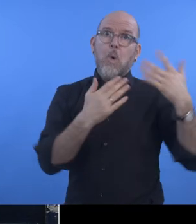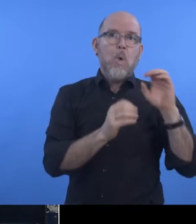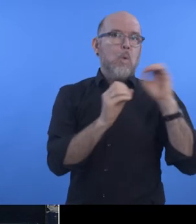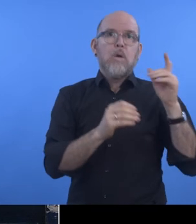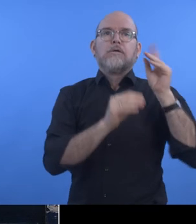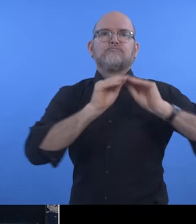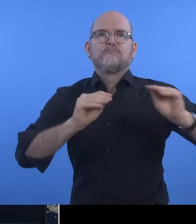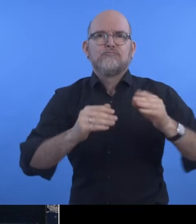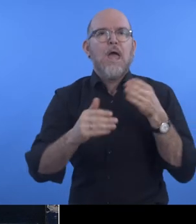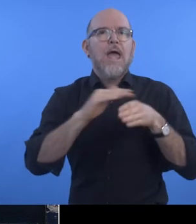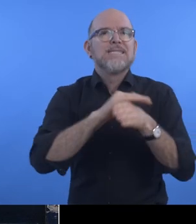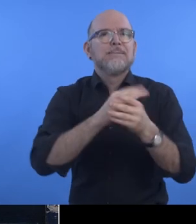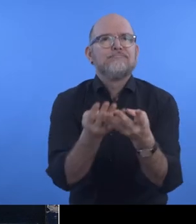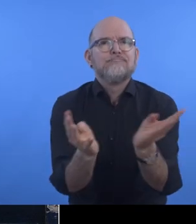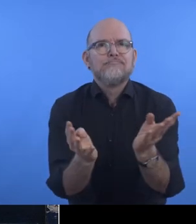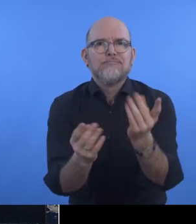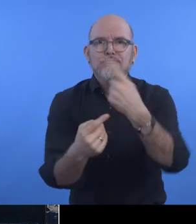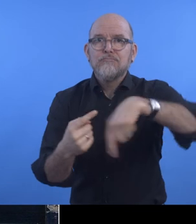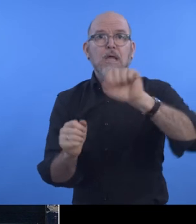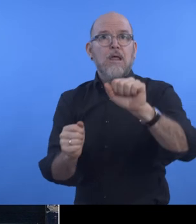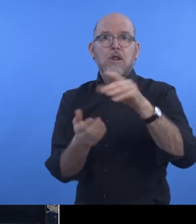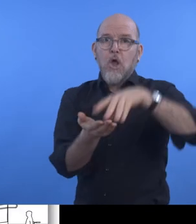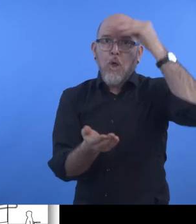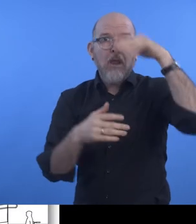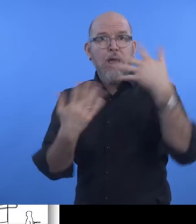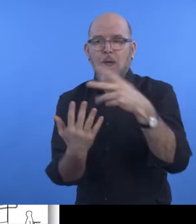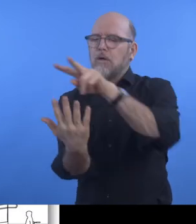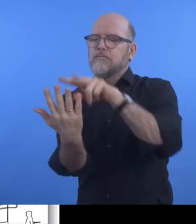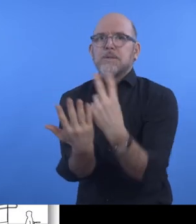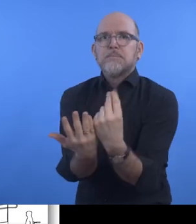with and without disabilities, using for example audio description, subtitling,